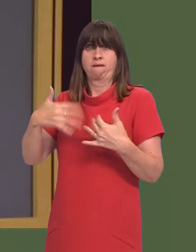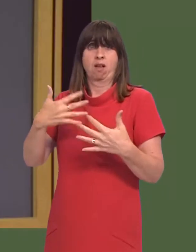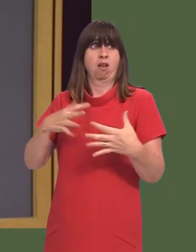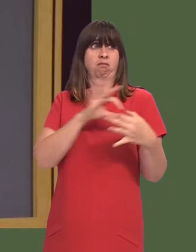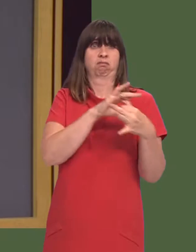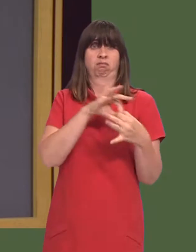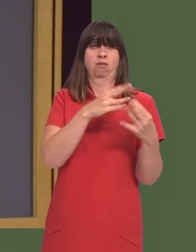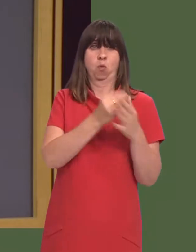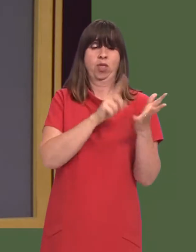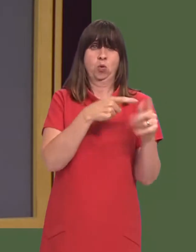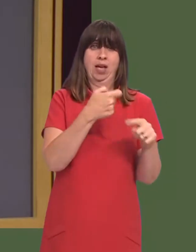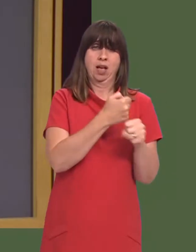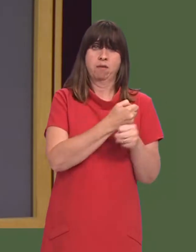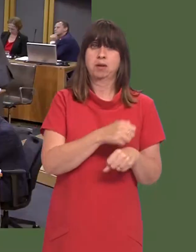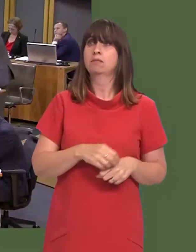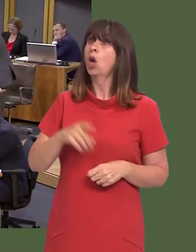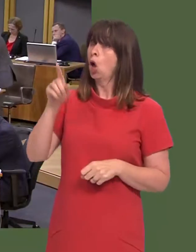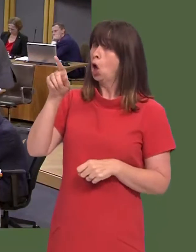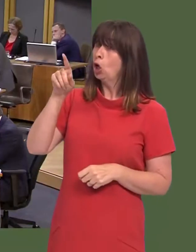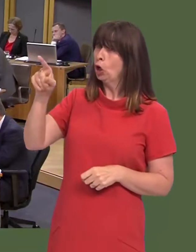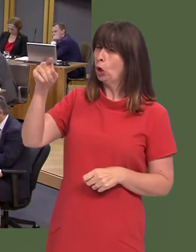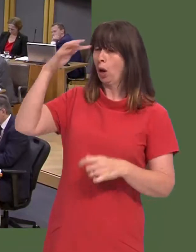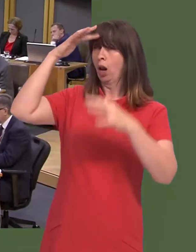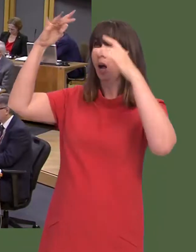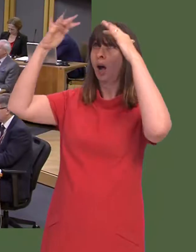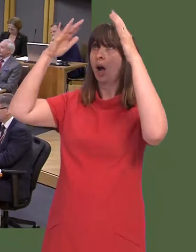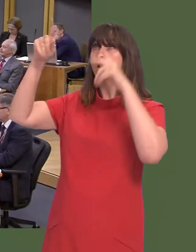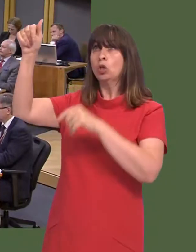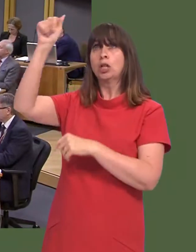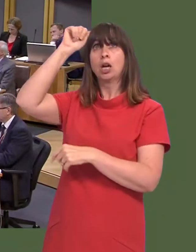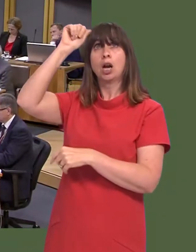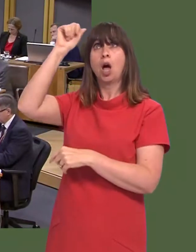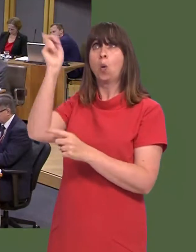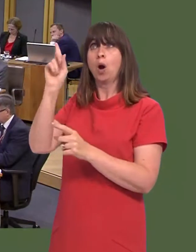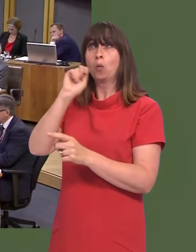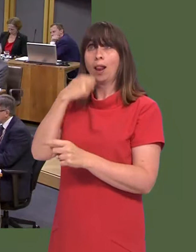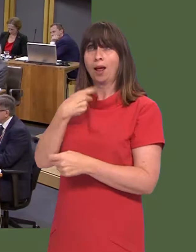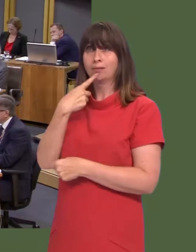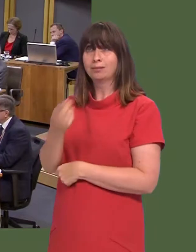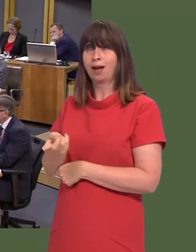dealings with the UK Government at home. Carwyn Jones: Well, Iím grateful for his display of telepathy, telling me what Iím going to say on Thursday, and Iím grateful for his advice on that.